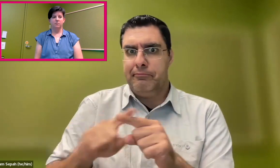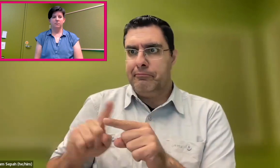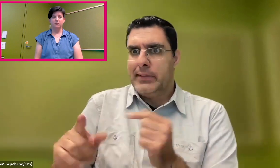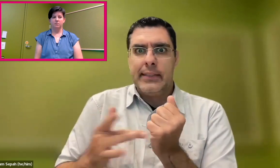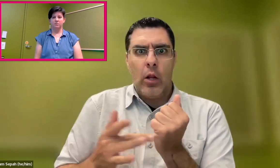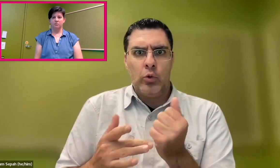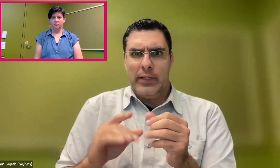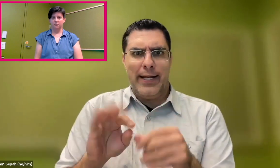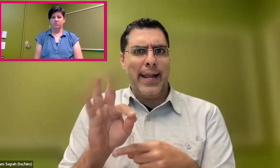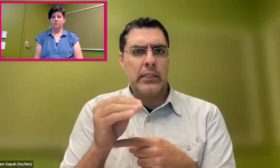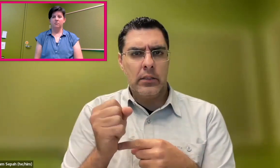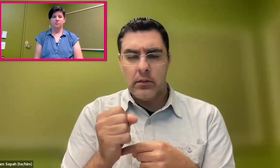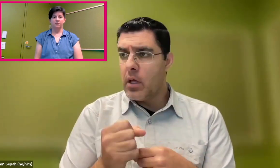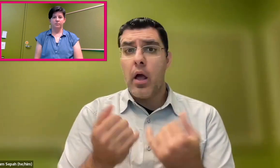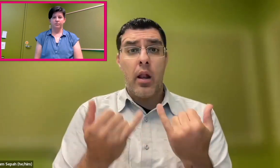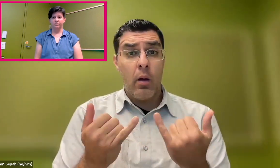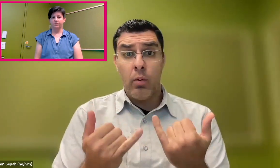But they have been using these technologies, that technology,